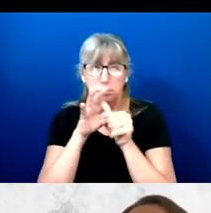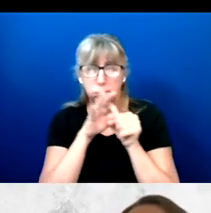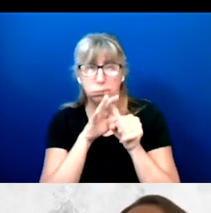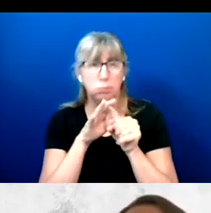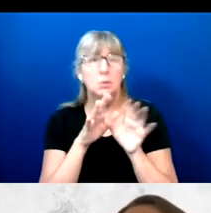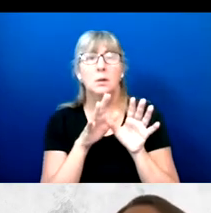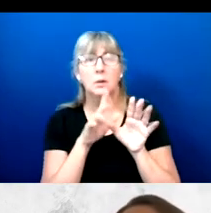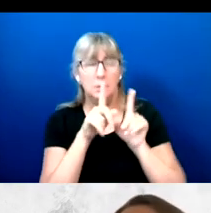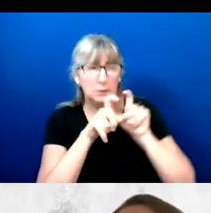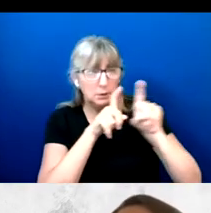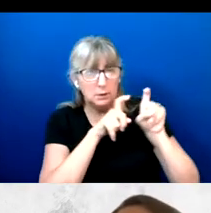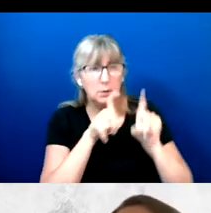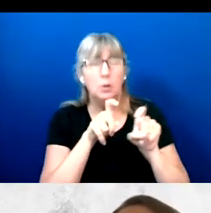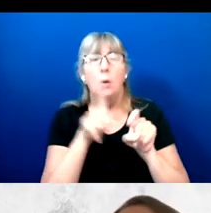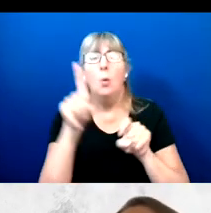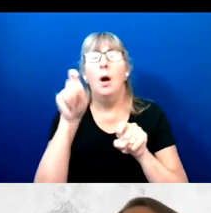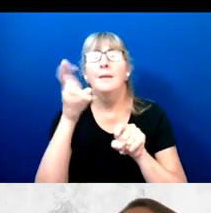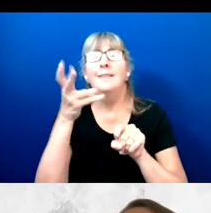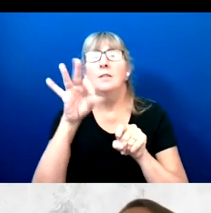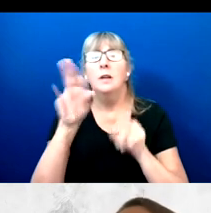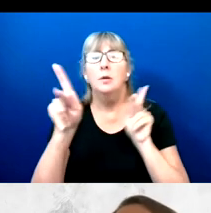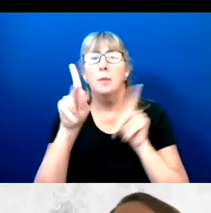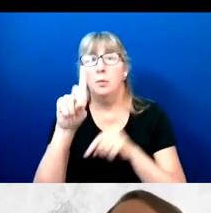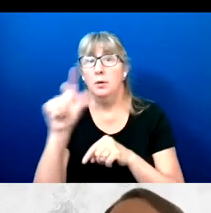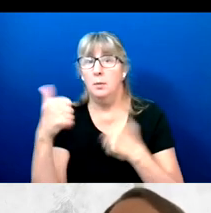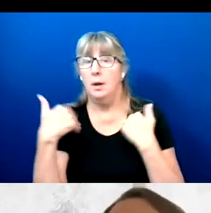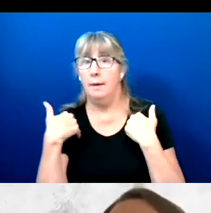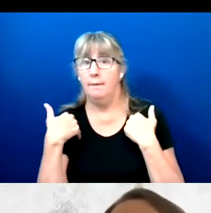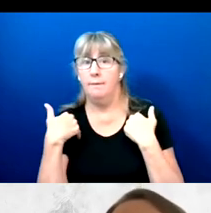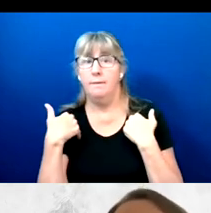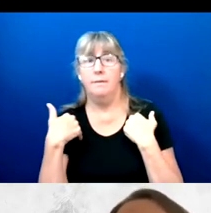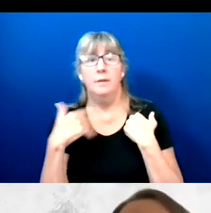with disabilities. One other quick note on methodology.